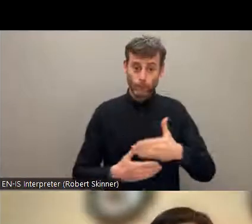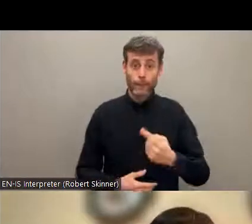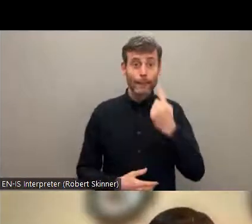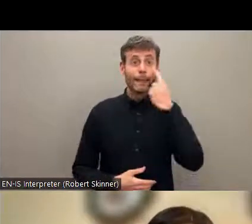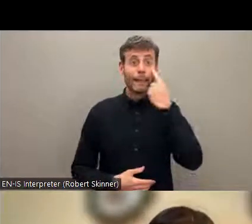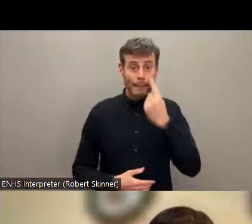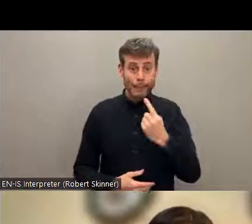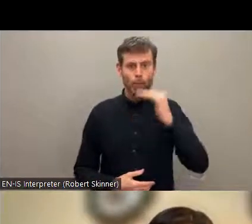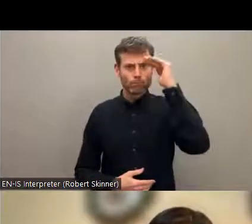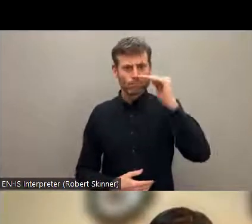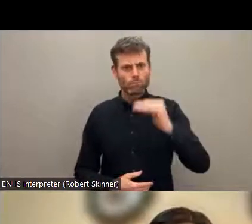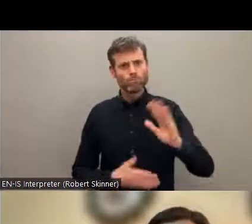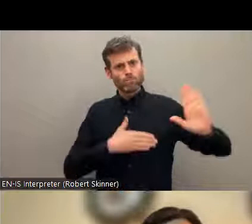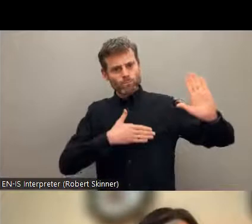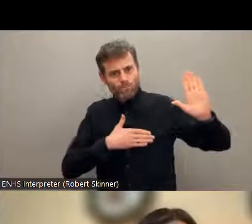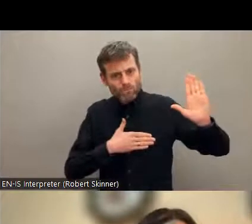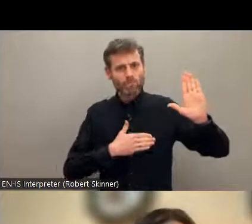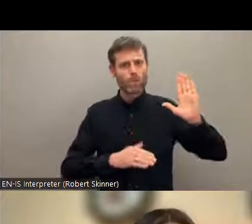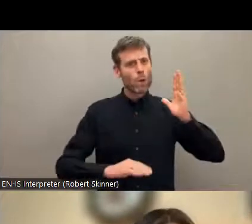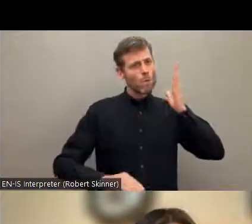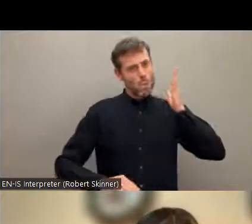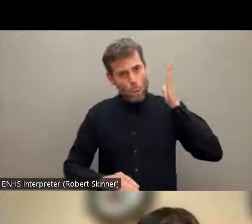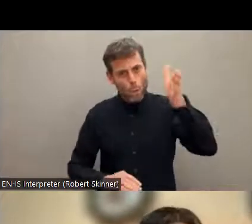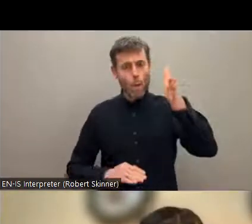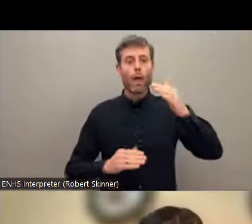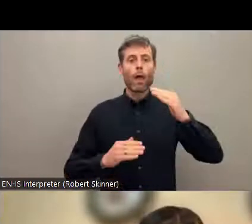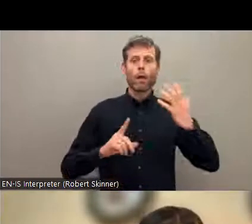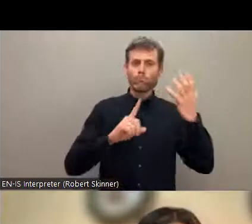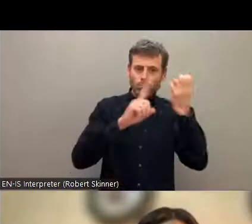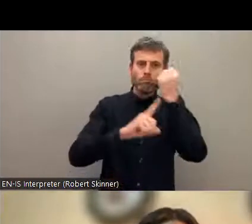is a huge gap of reaching the most marginalized